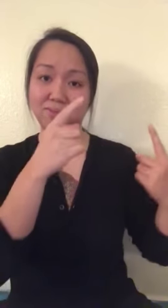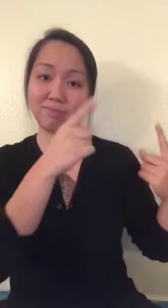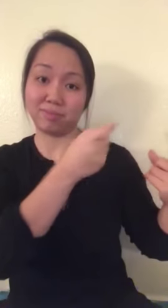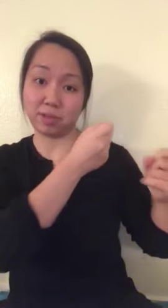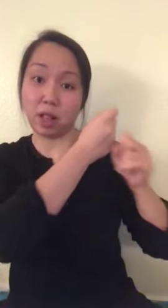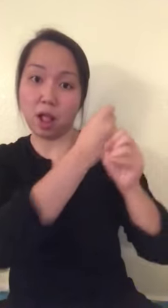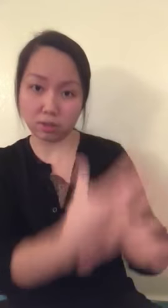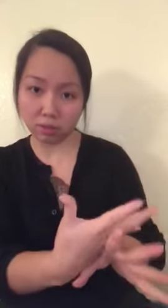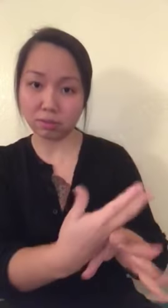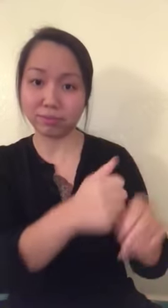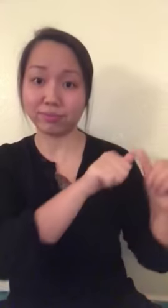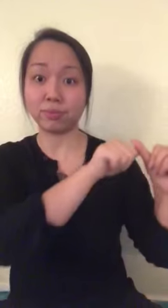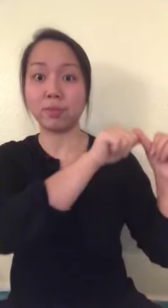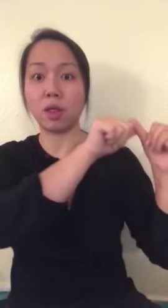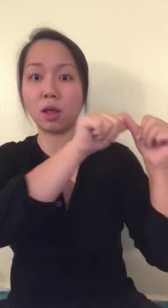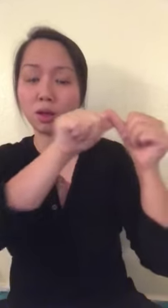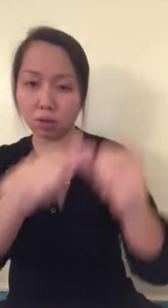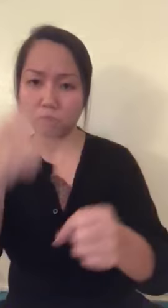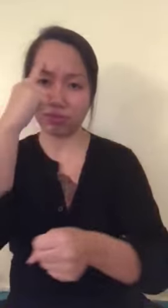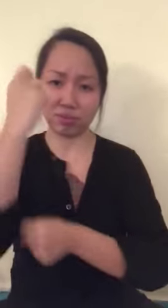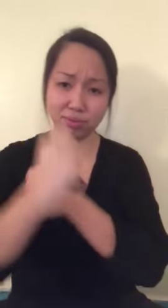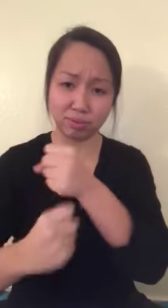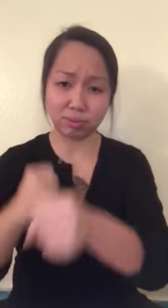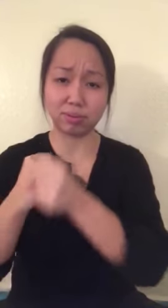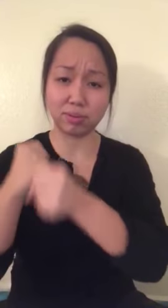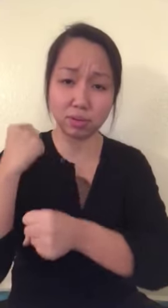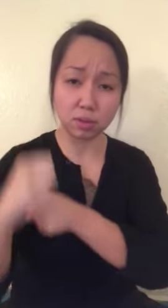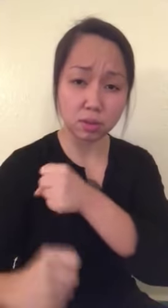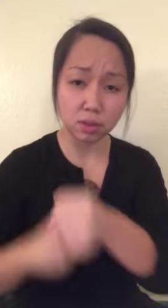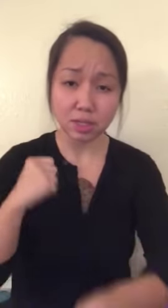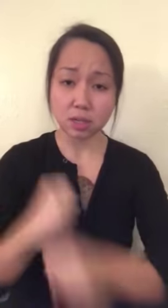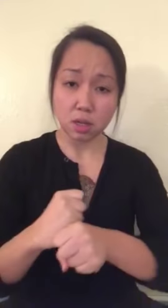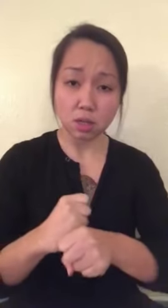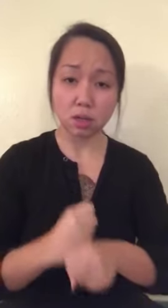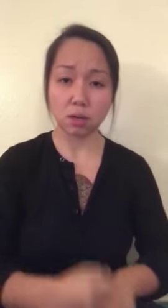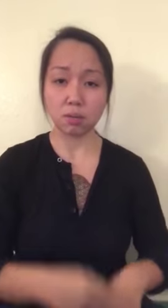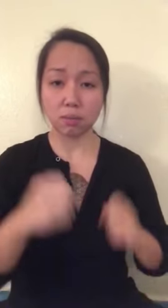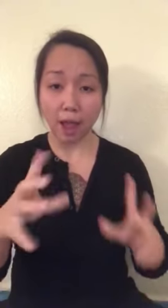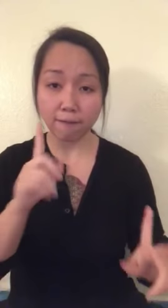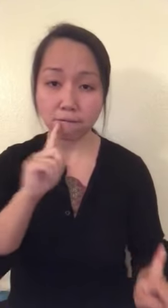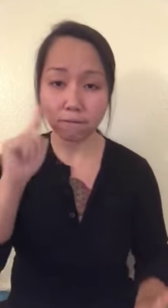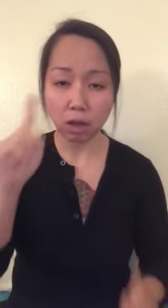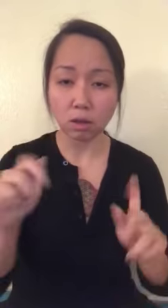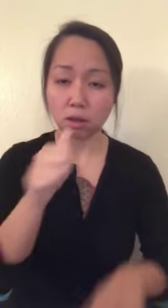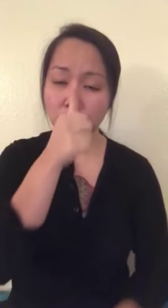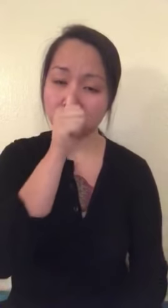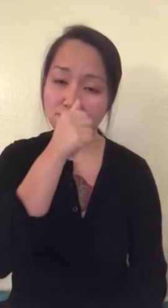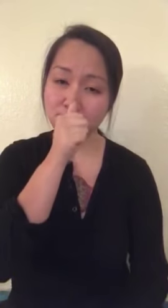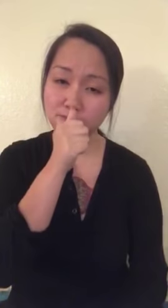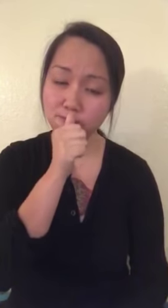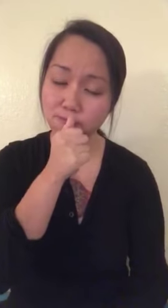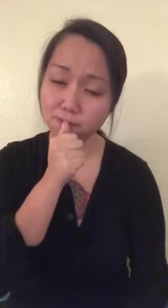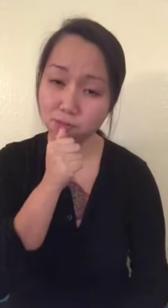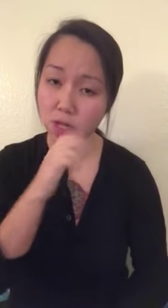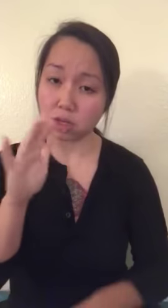This is what has caused many Deaf people to suffer for many years.